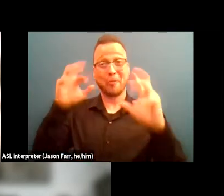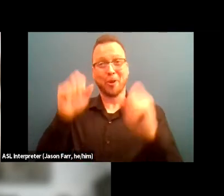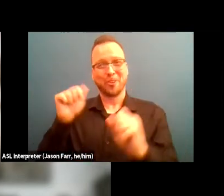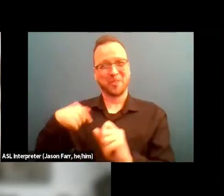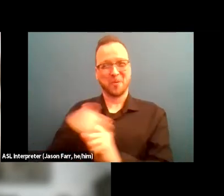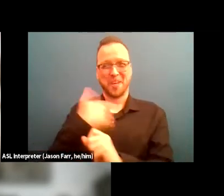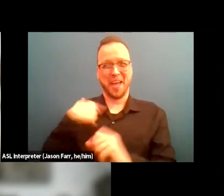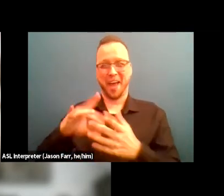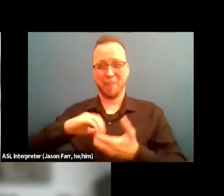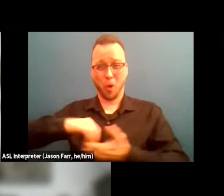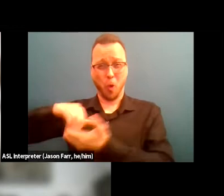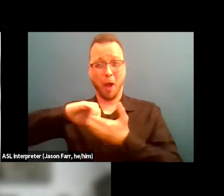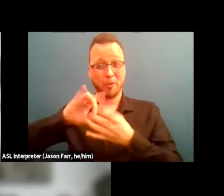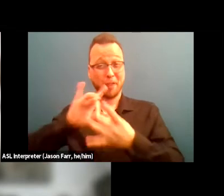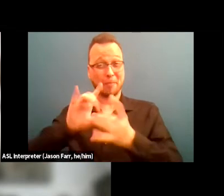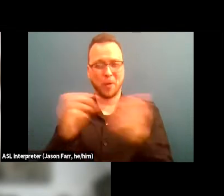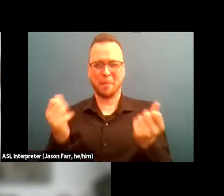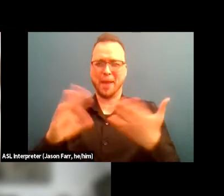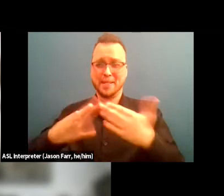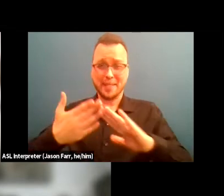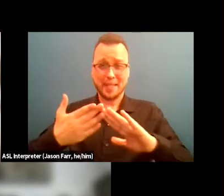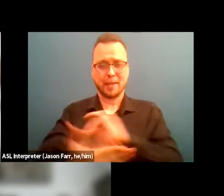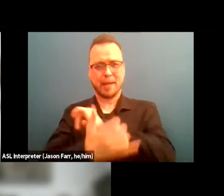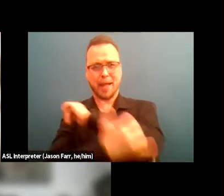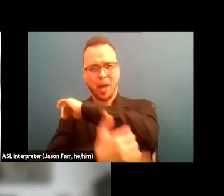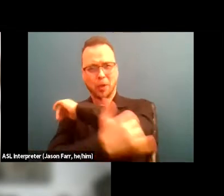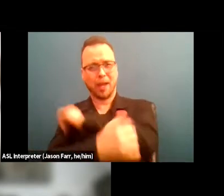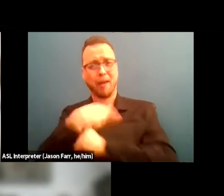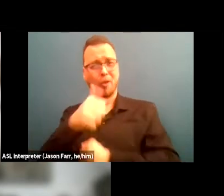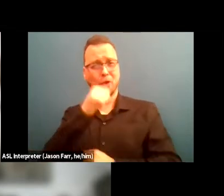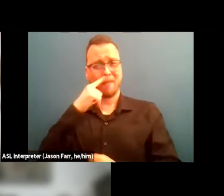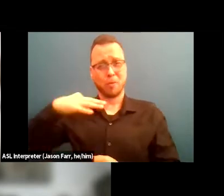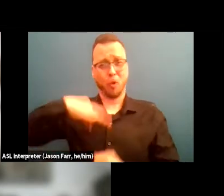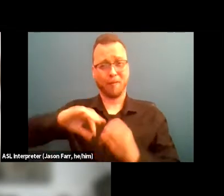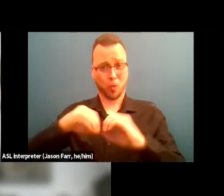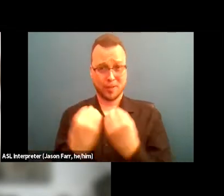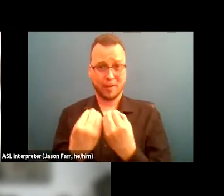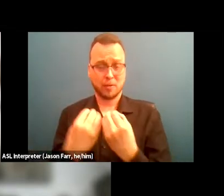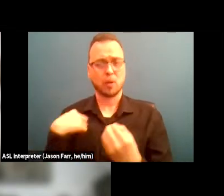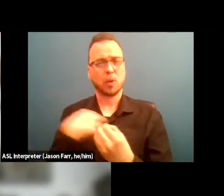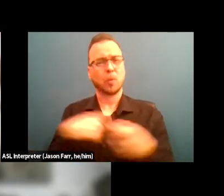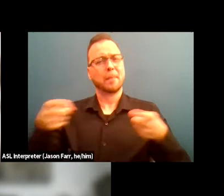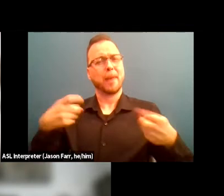with multiple city county and nonprofit organizations where we manage recovery, apartments, buildings